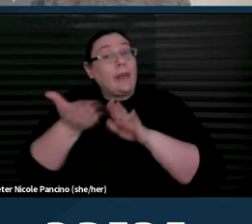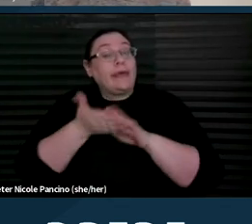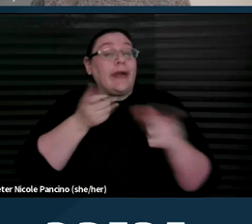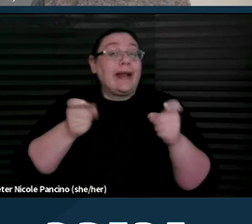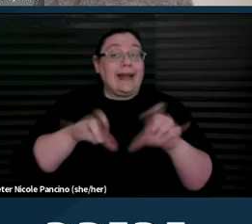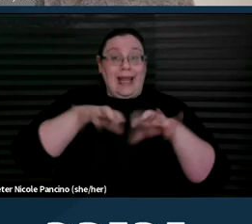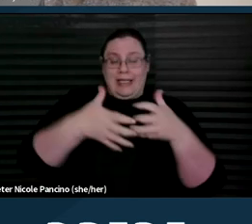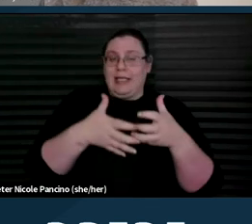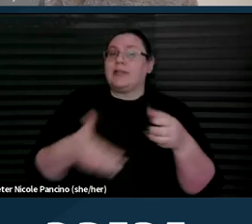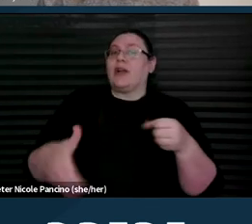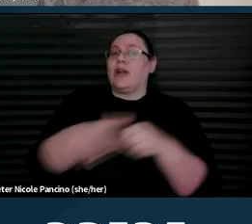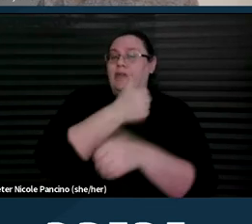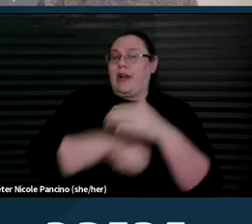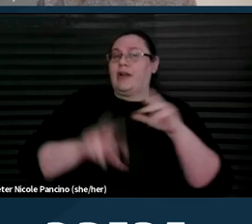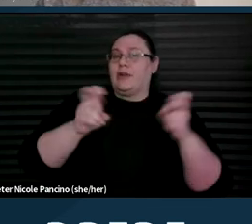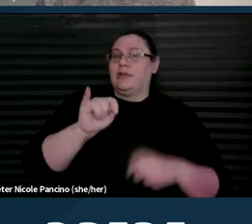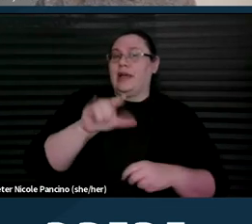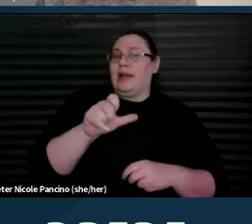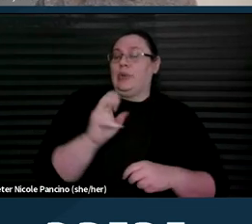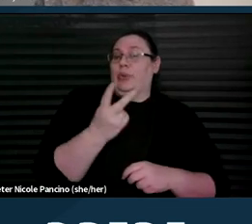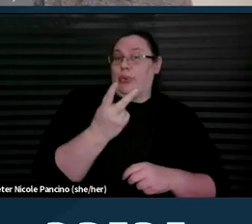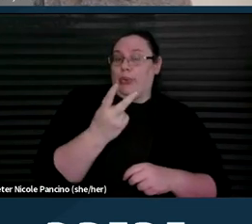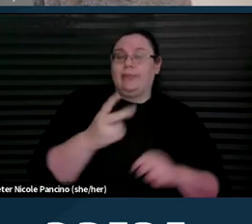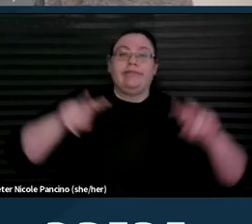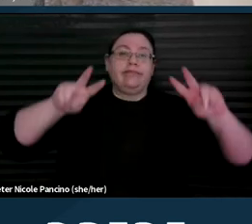by Title II as quote, "public entities."